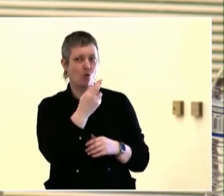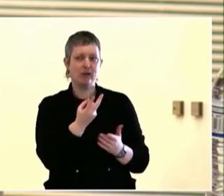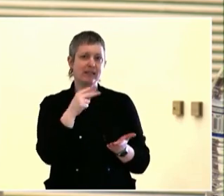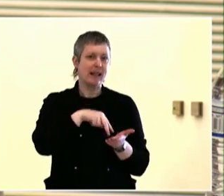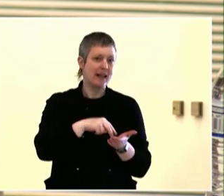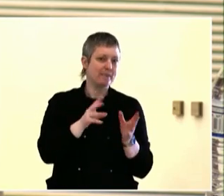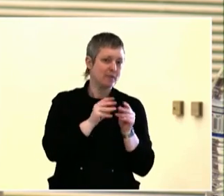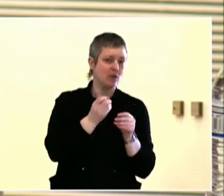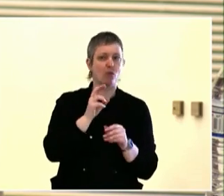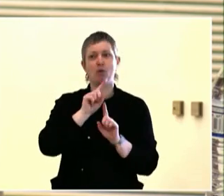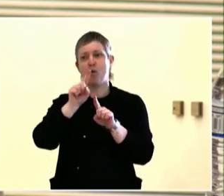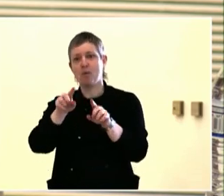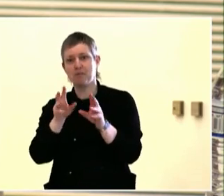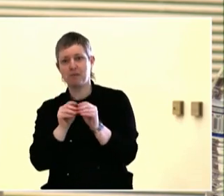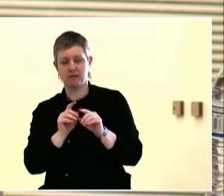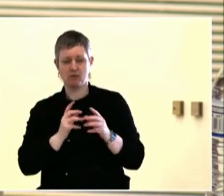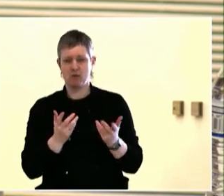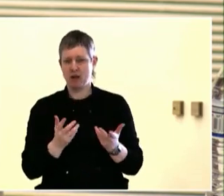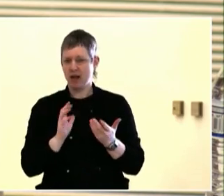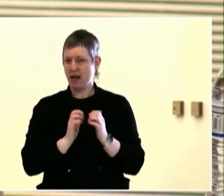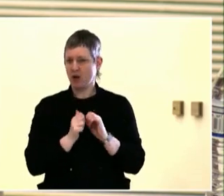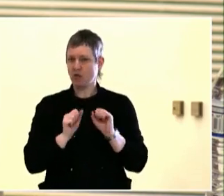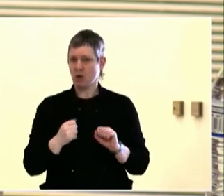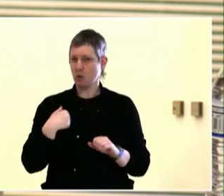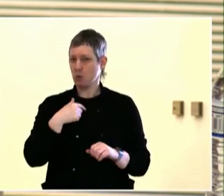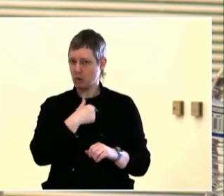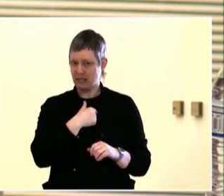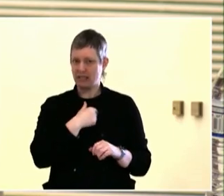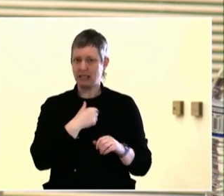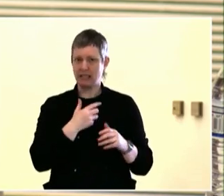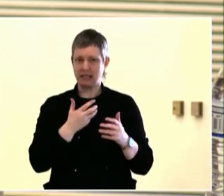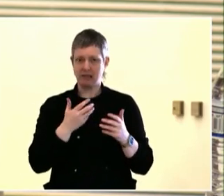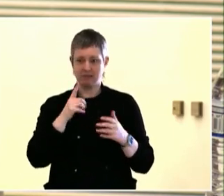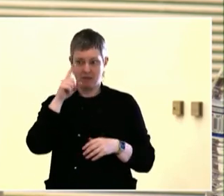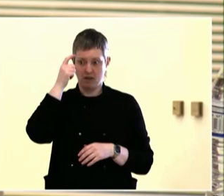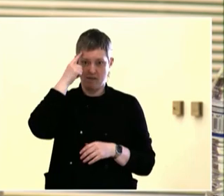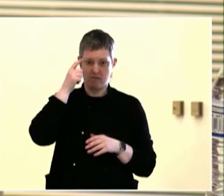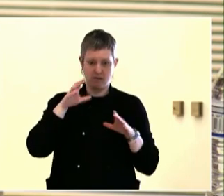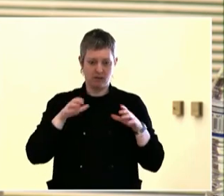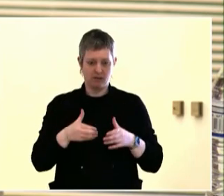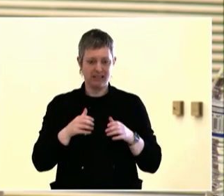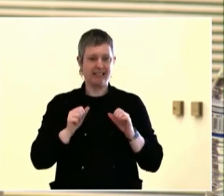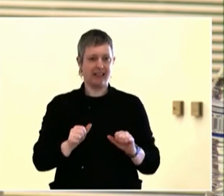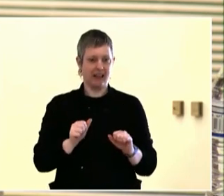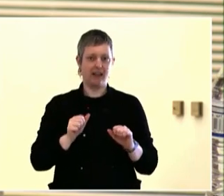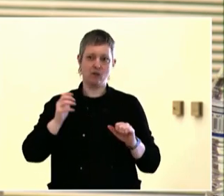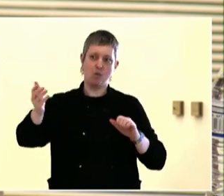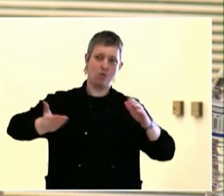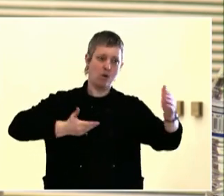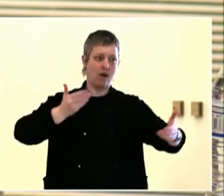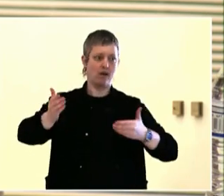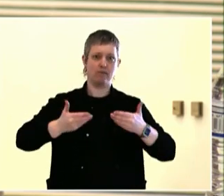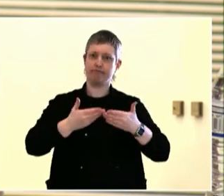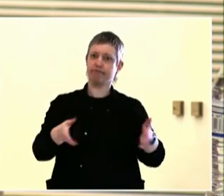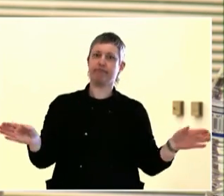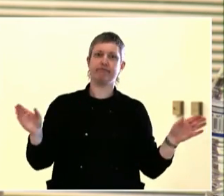really centered on particular actors or government or whatever the actors